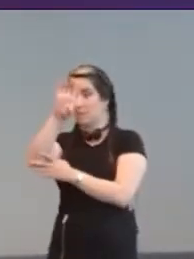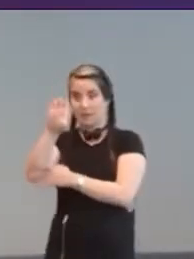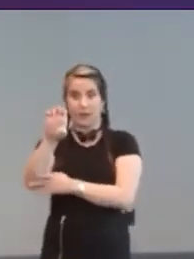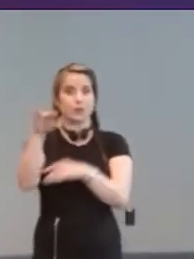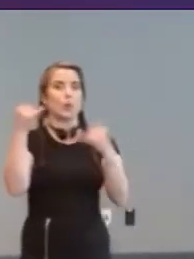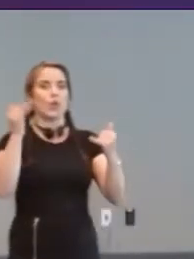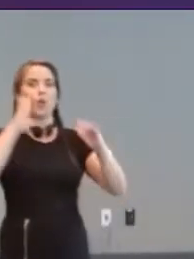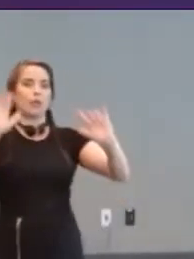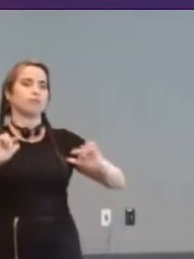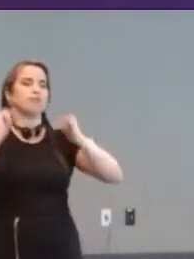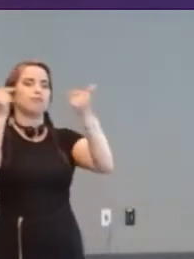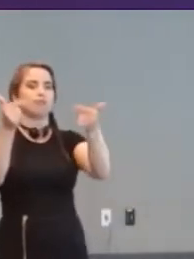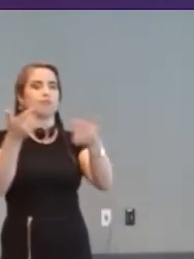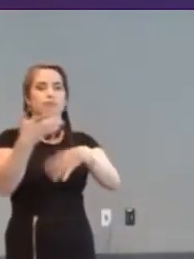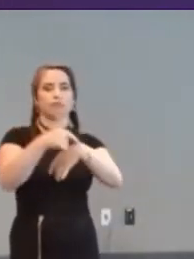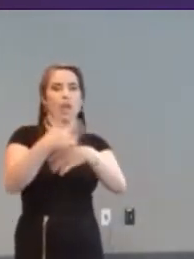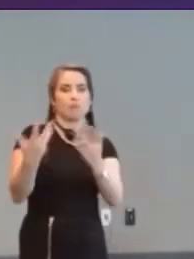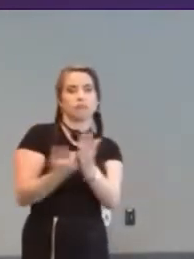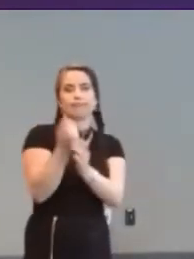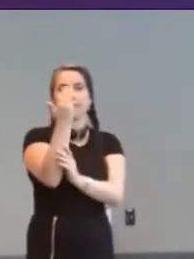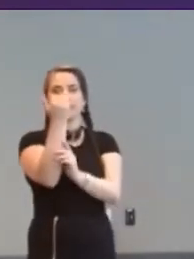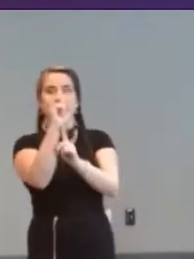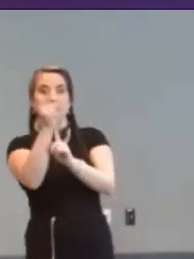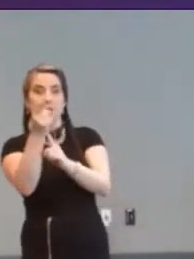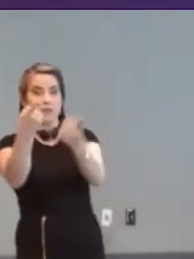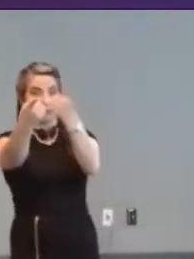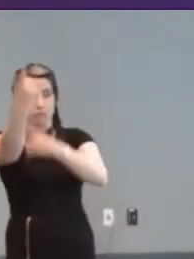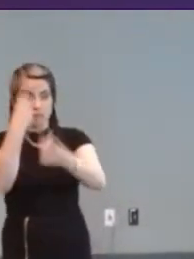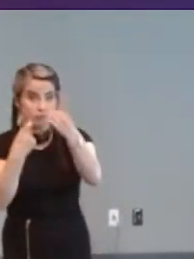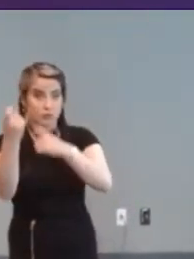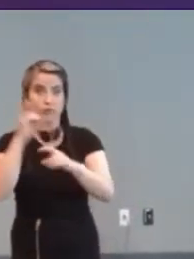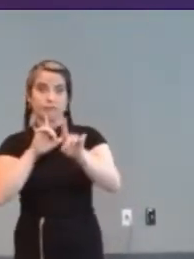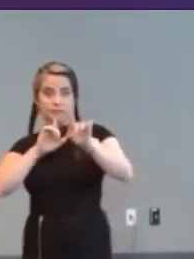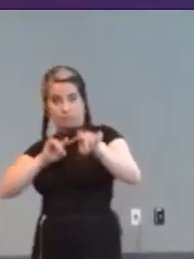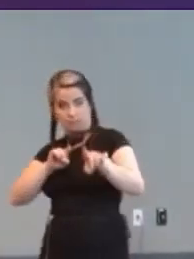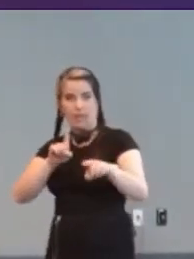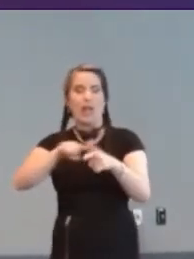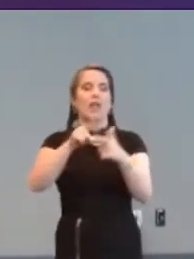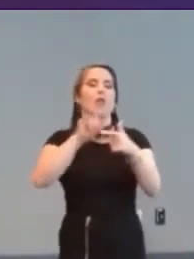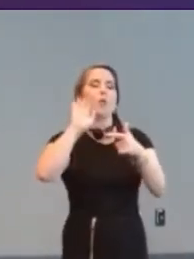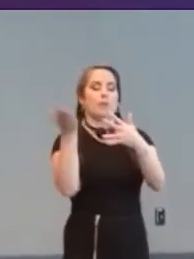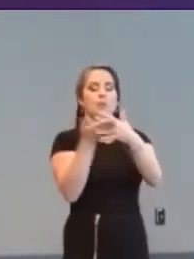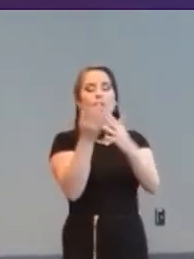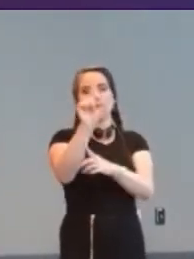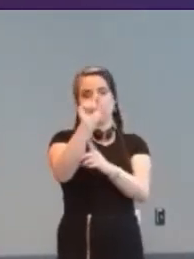now about like 15 minute and then we will have a break of 20 minute after that so now